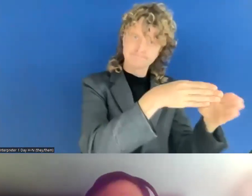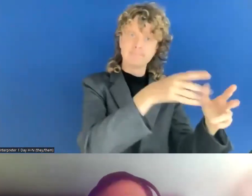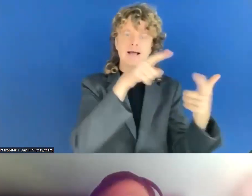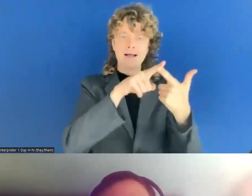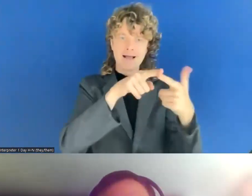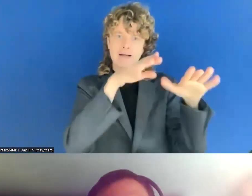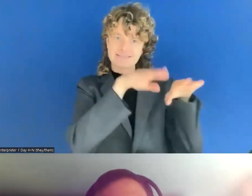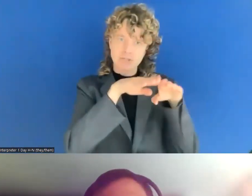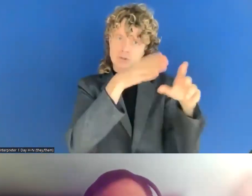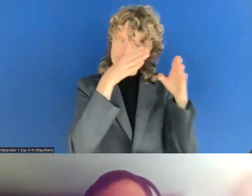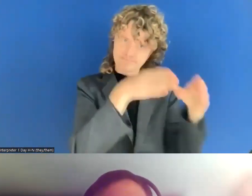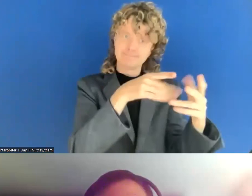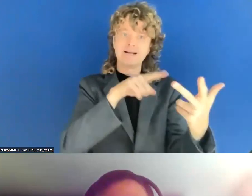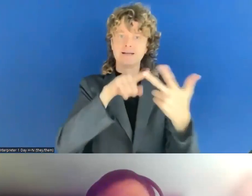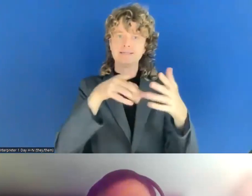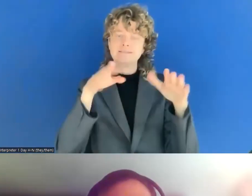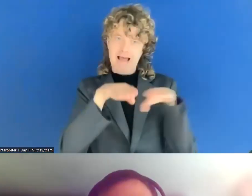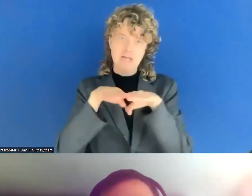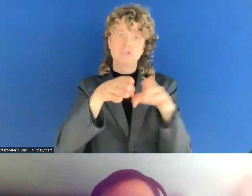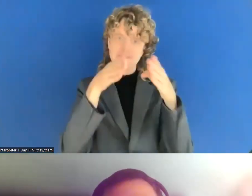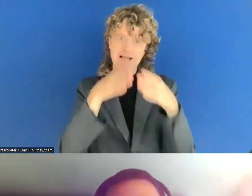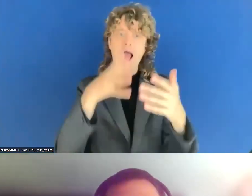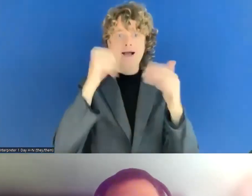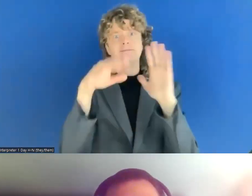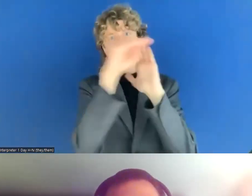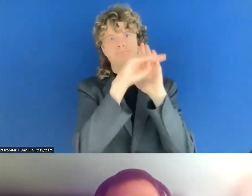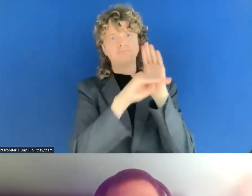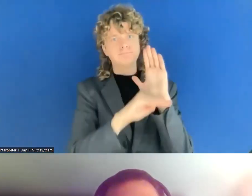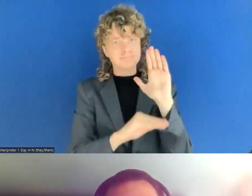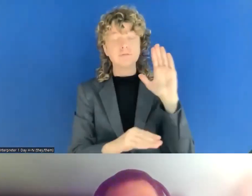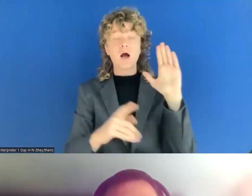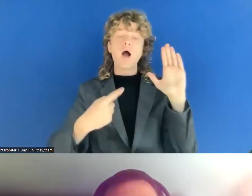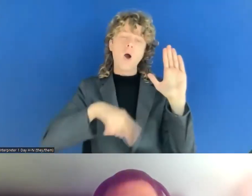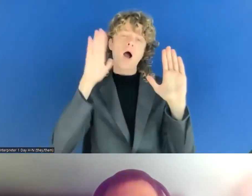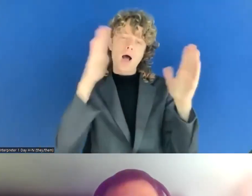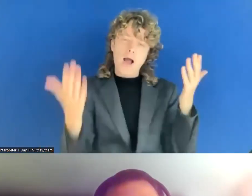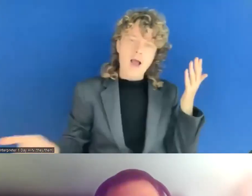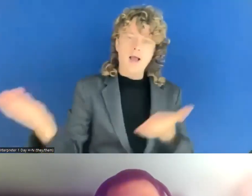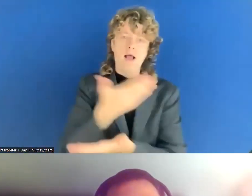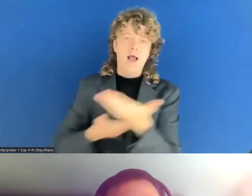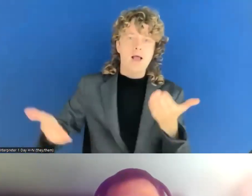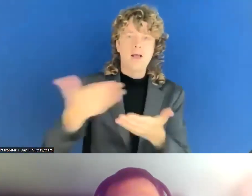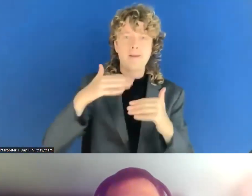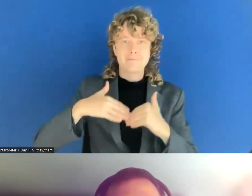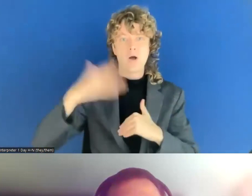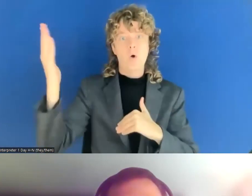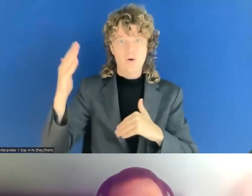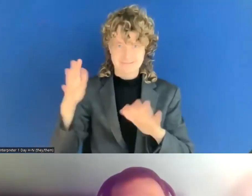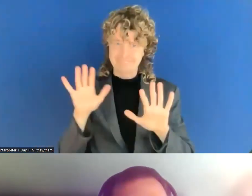we will come to that later today because we have a whole session talking about that. So but thank you. I love standards.